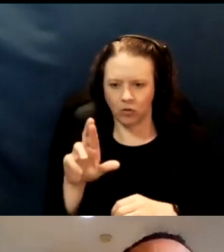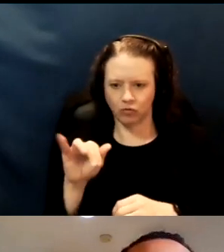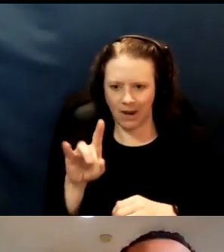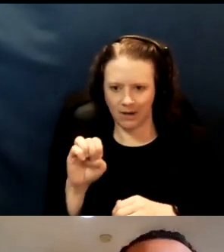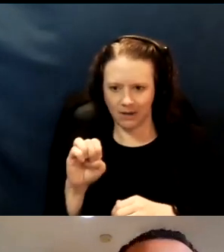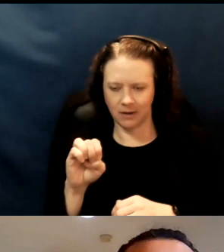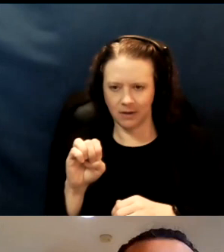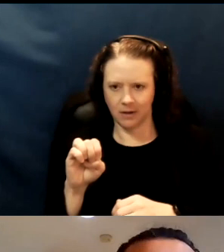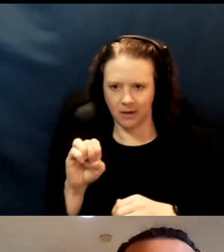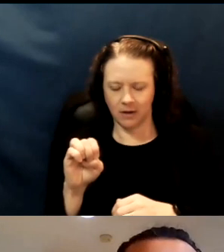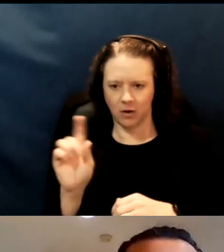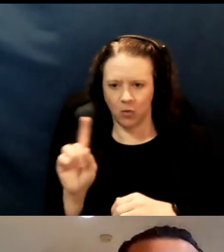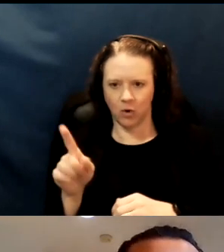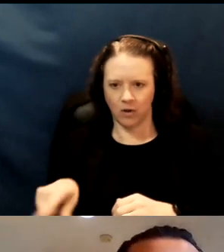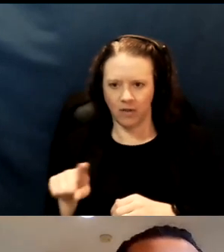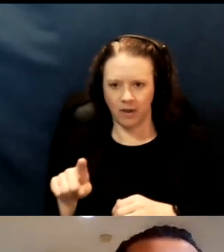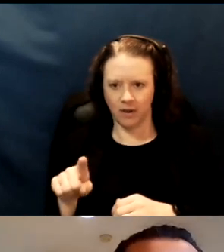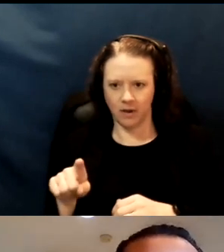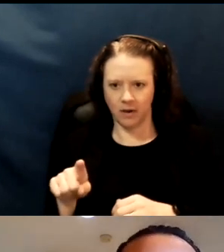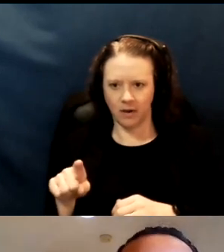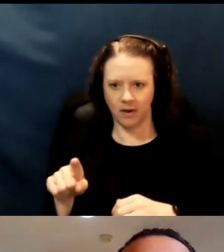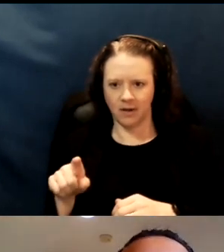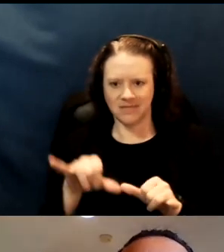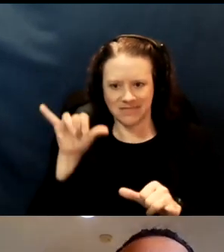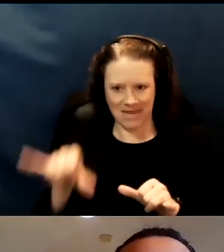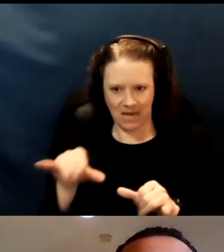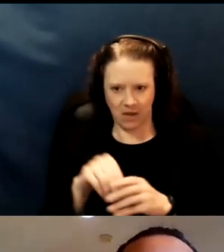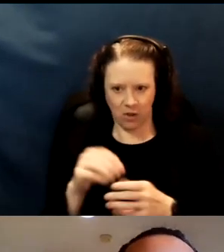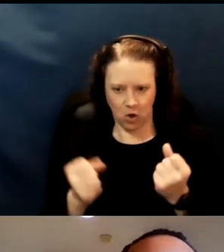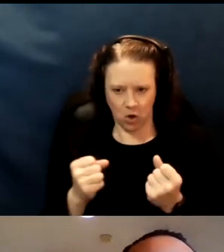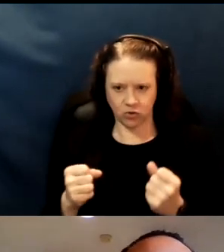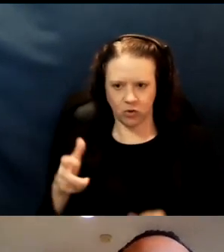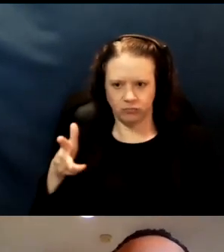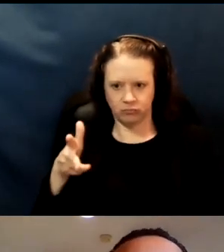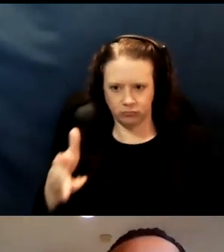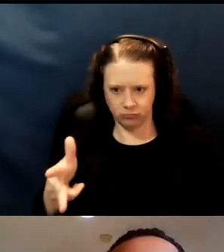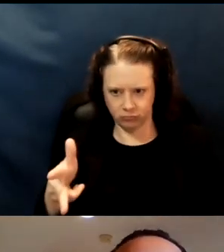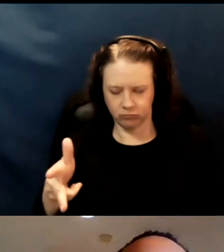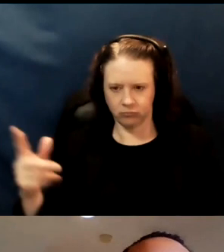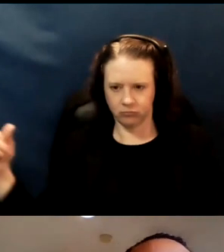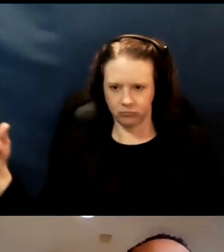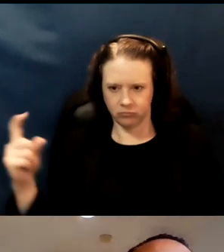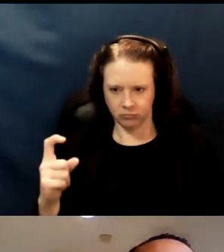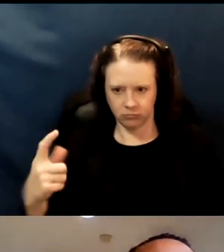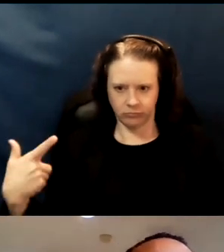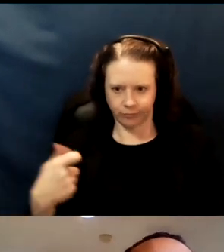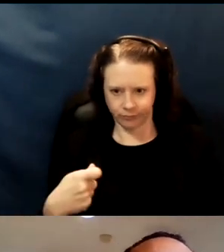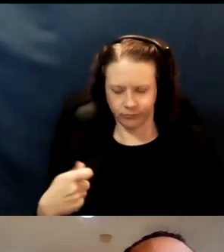where you can stay in the vehicle, get your vaccine, and then be taken home.